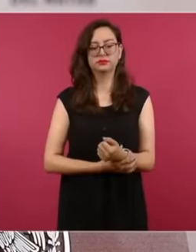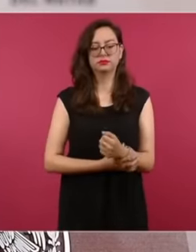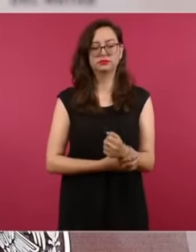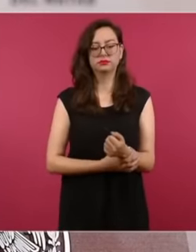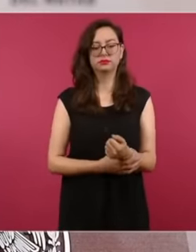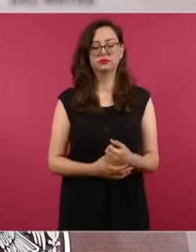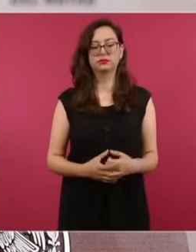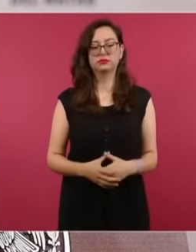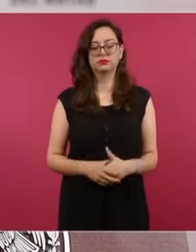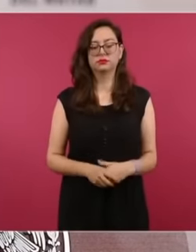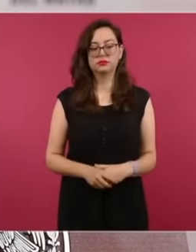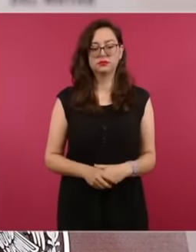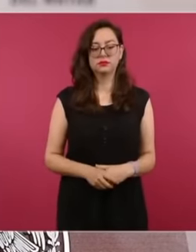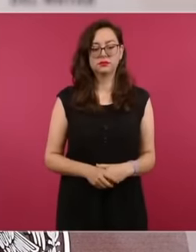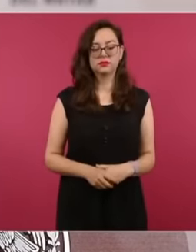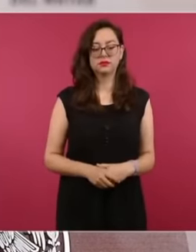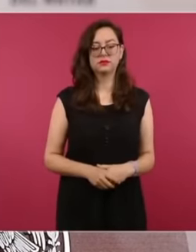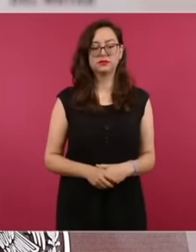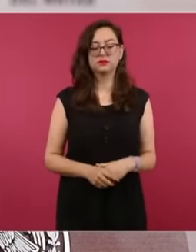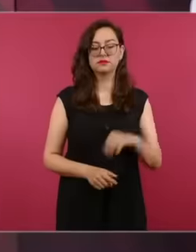that's one of the elements that the